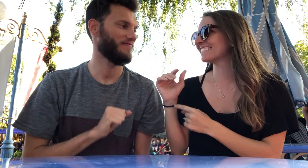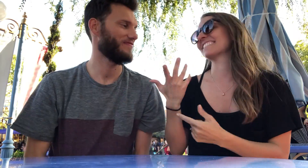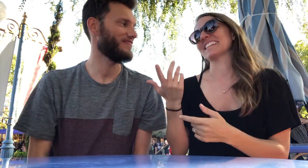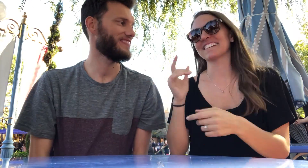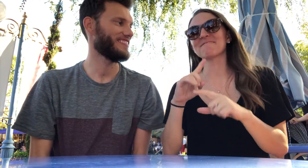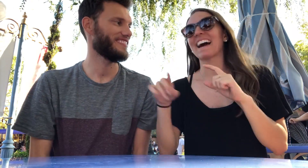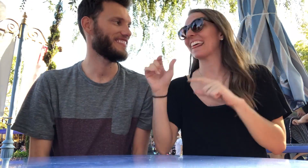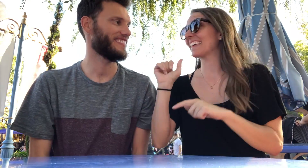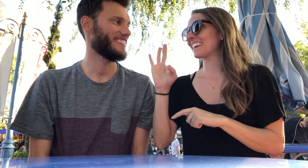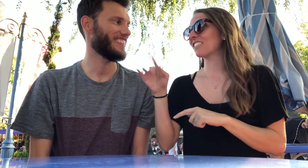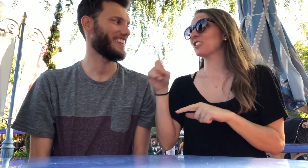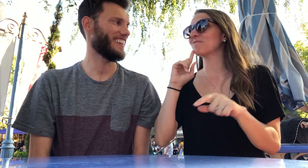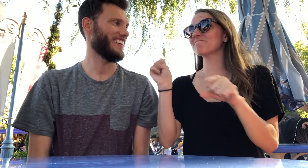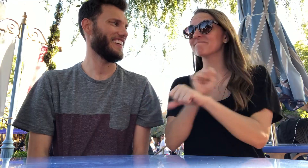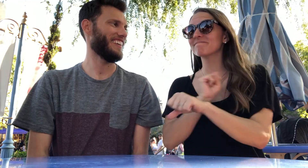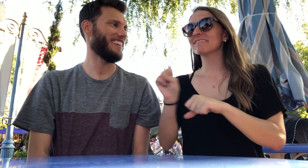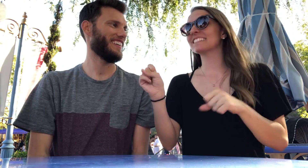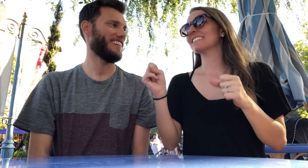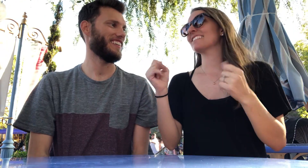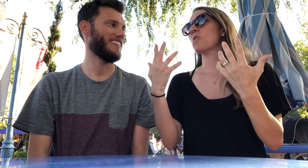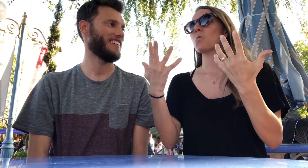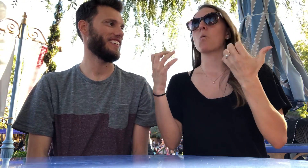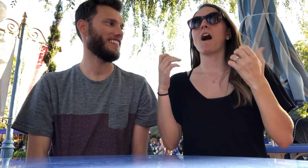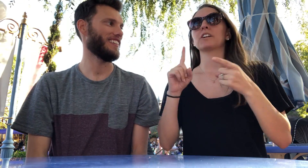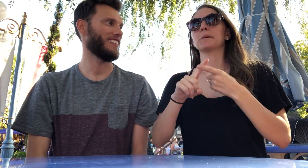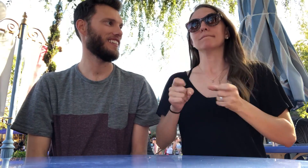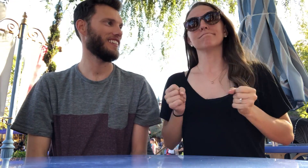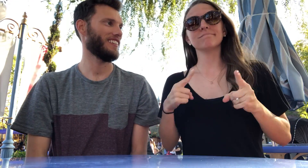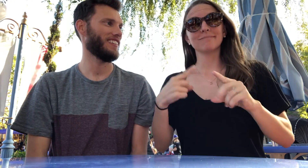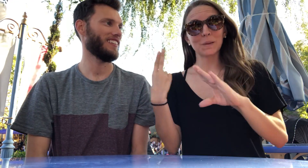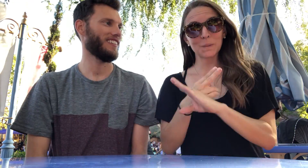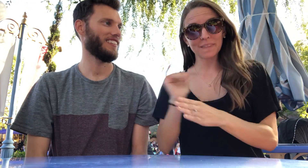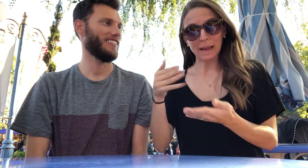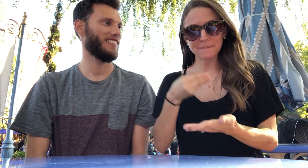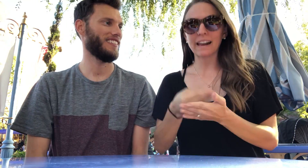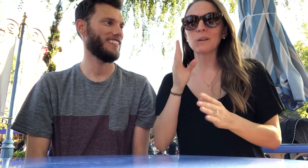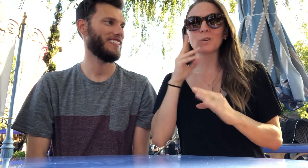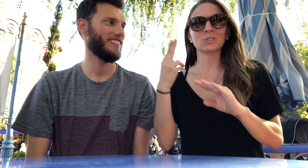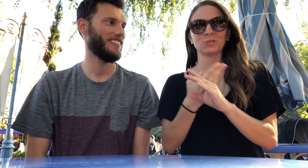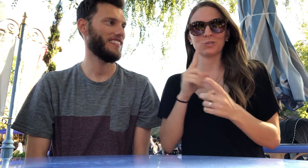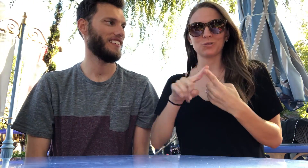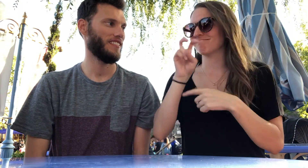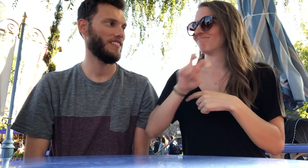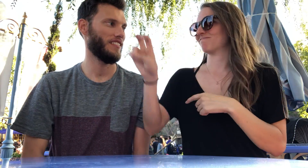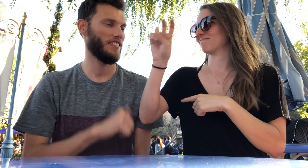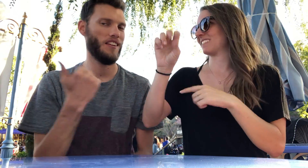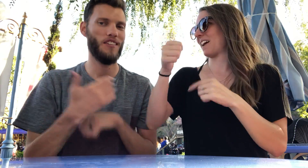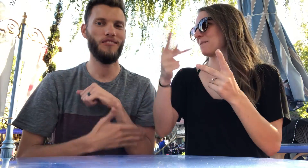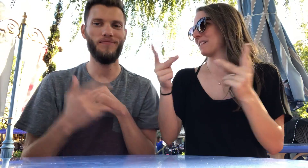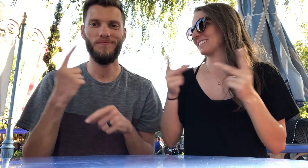But if you did use the money it would be to travel!